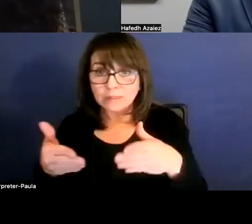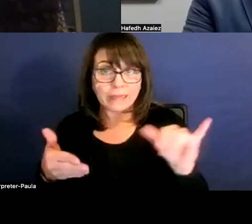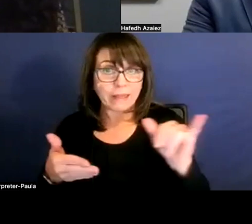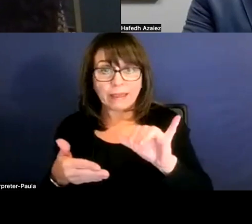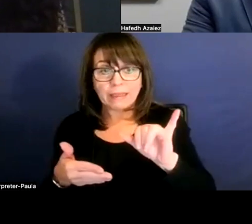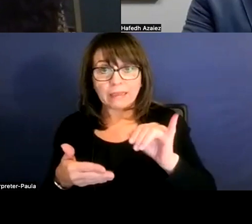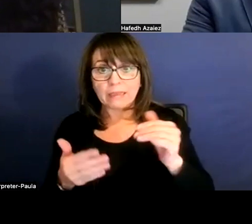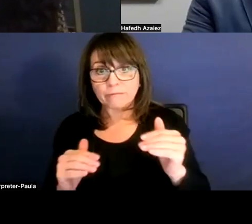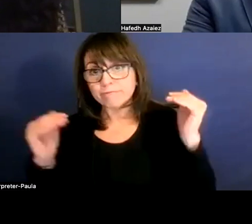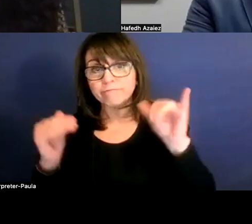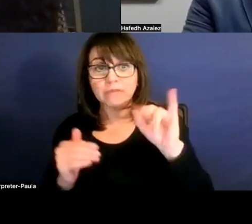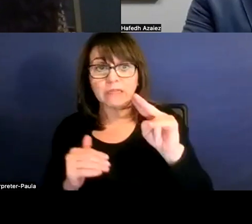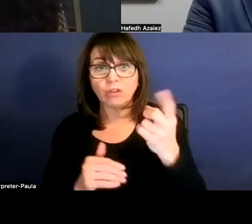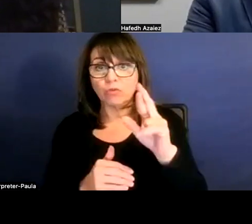or anything like that in this year's budget?